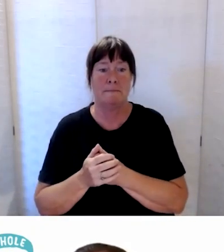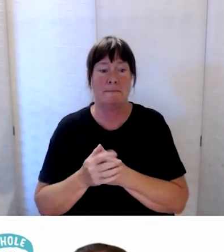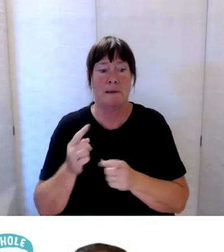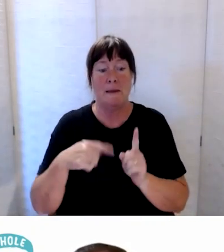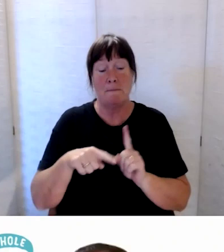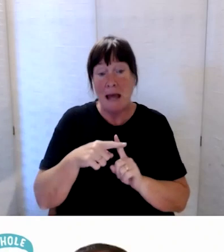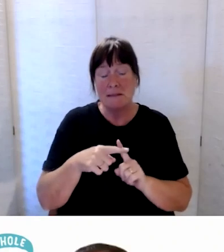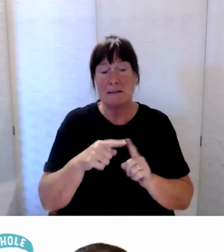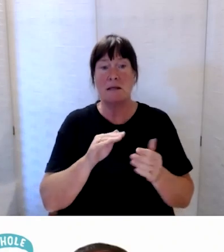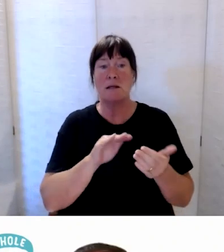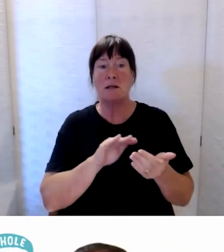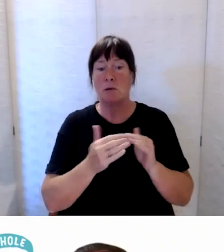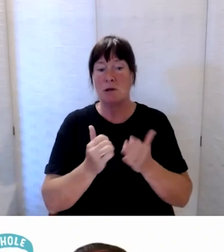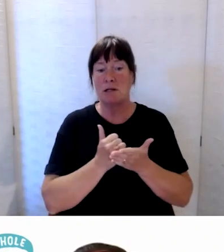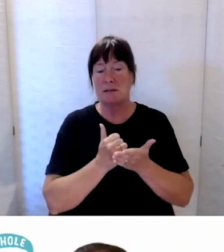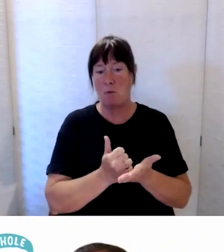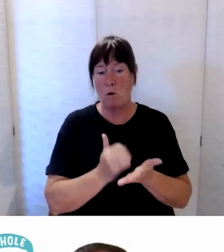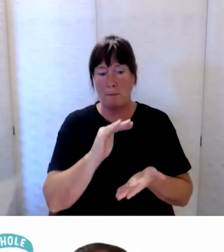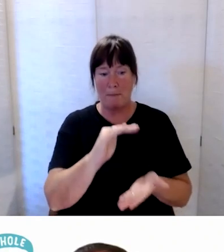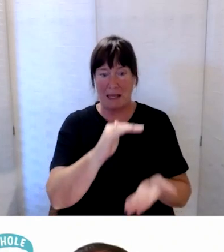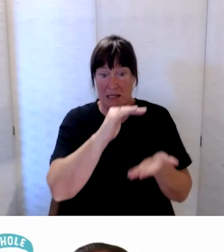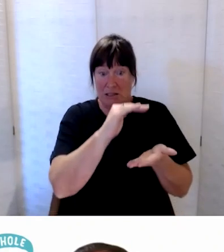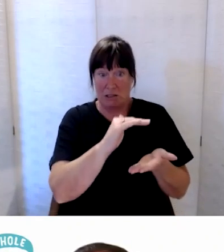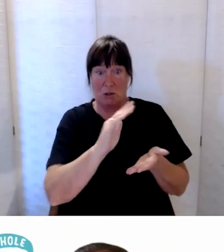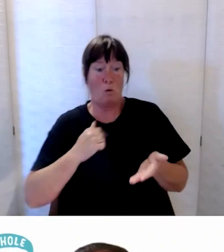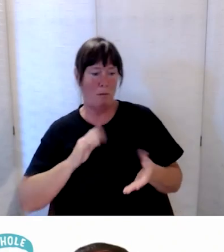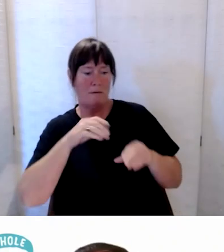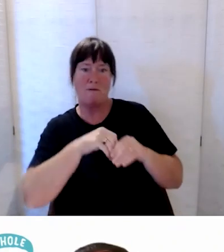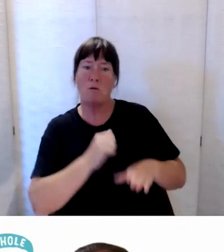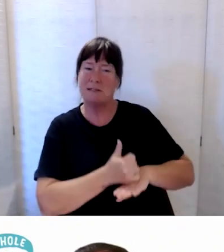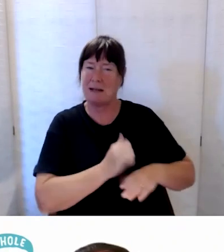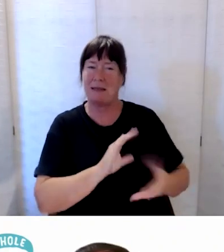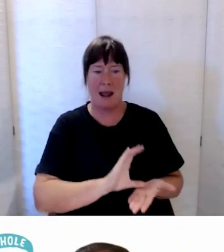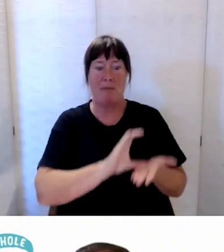that we were part of shaping and developing, that there’s funding